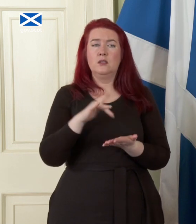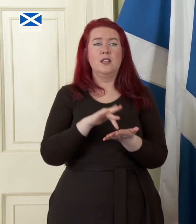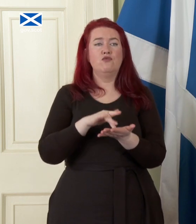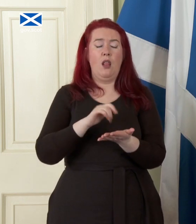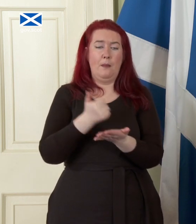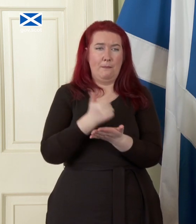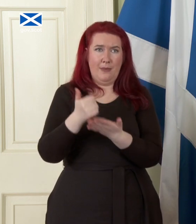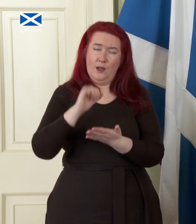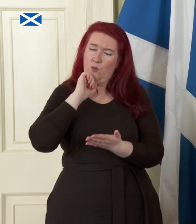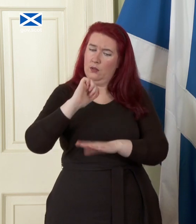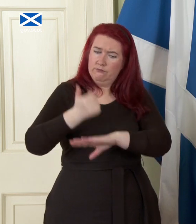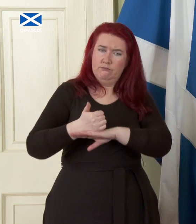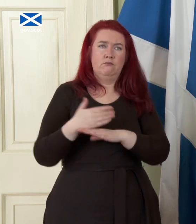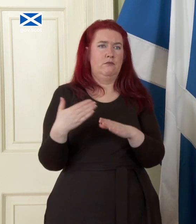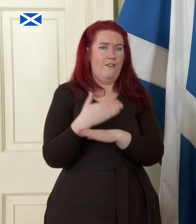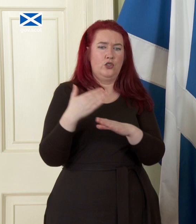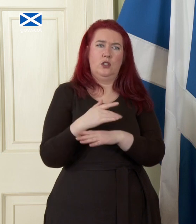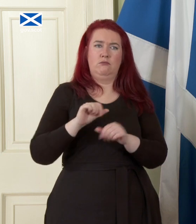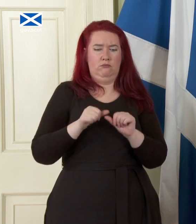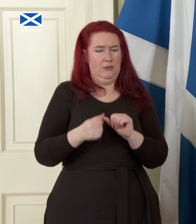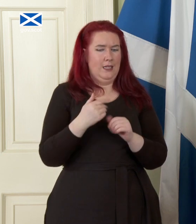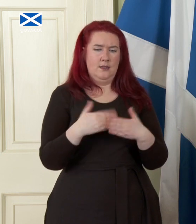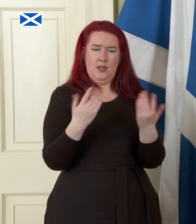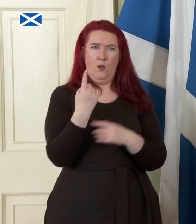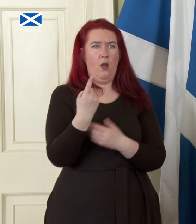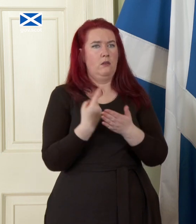operational functional for day one of Independence but obviously in the run-up to Independence